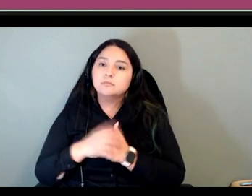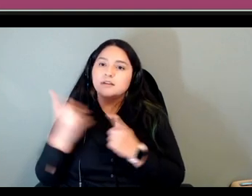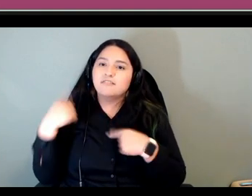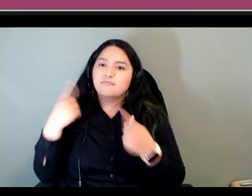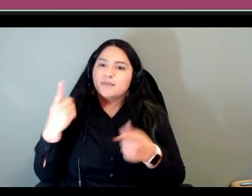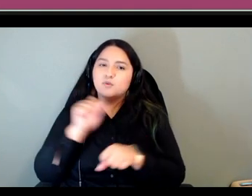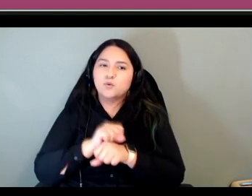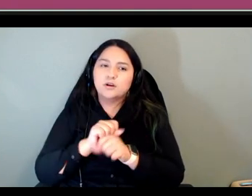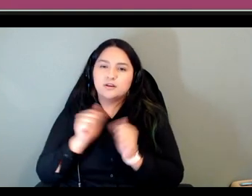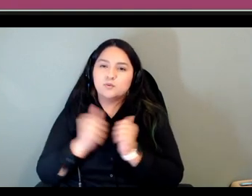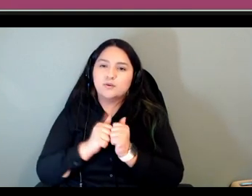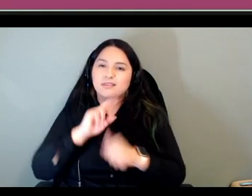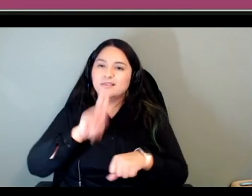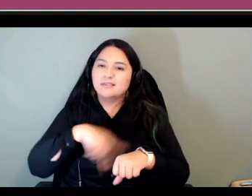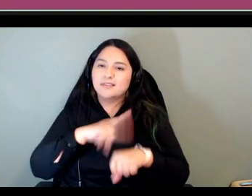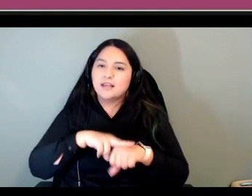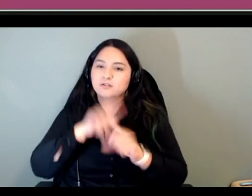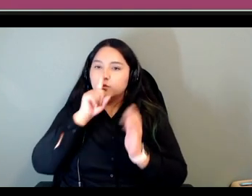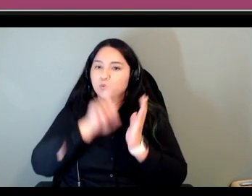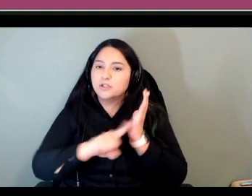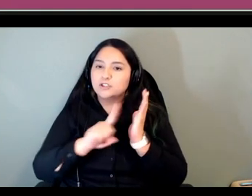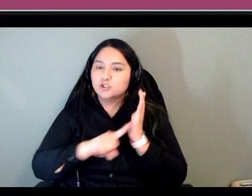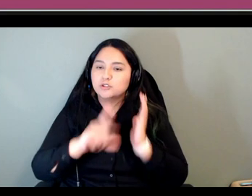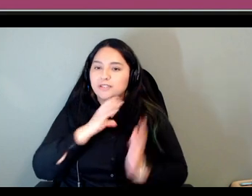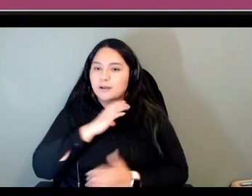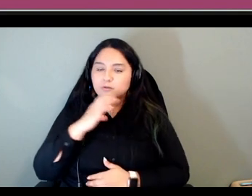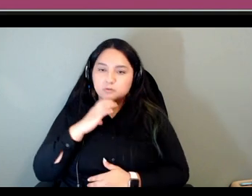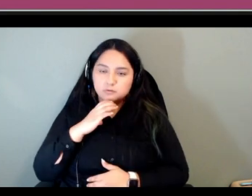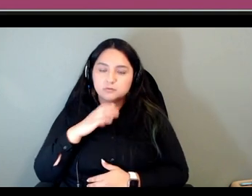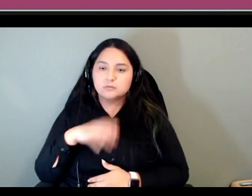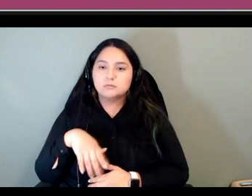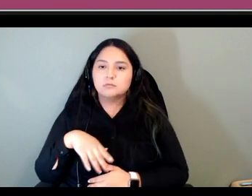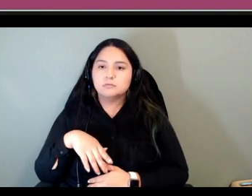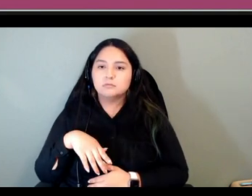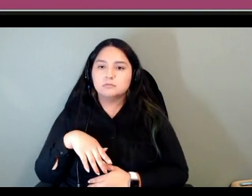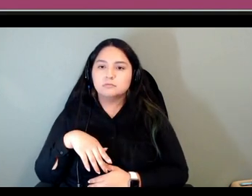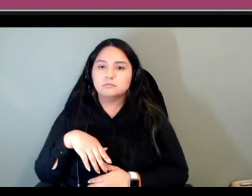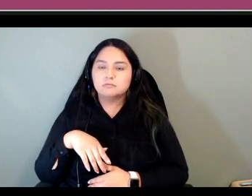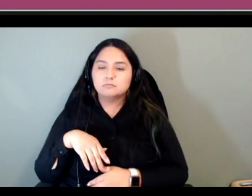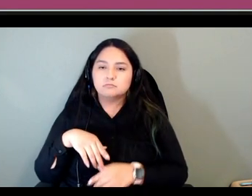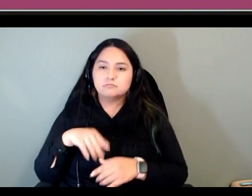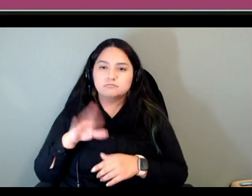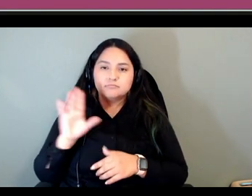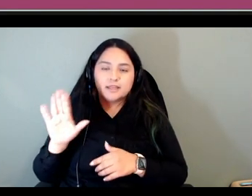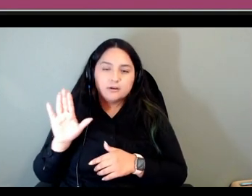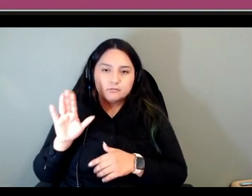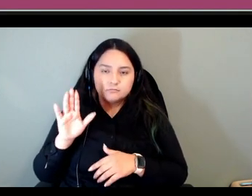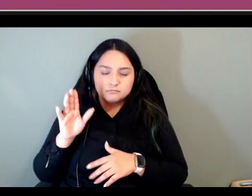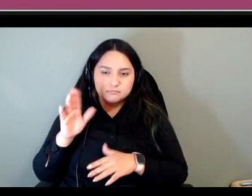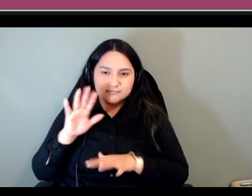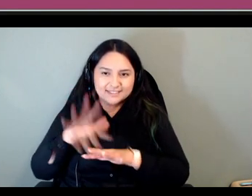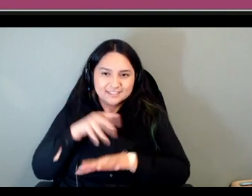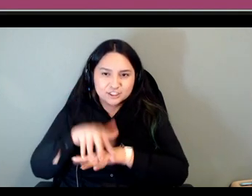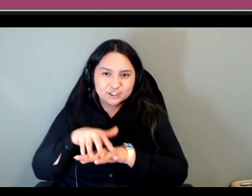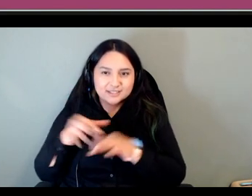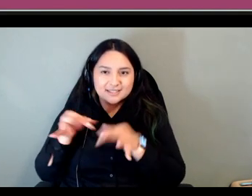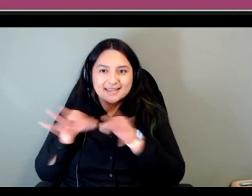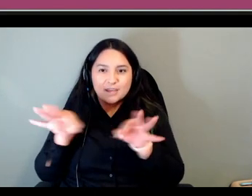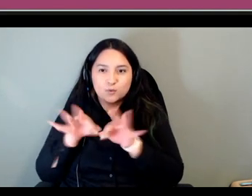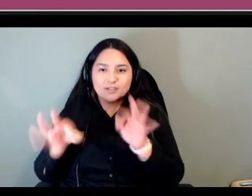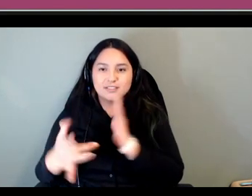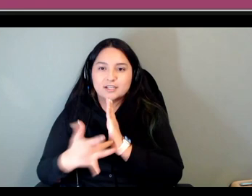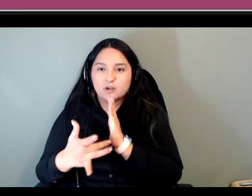research council as their the chair of the indigenous language technology advisory group